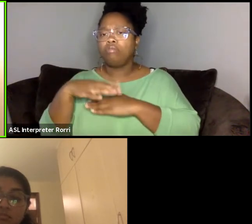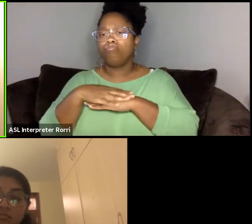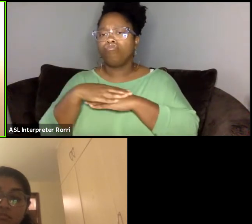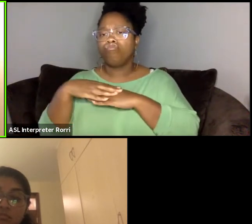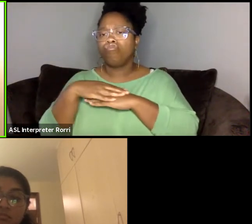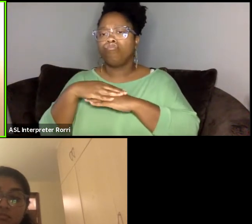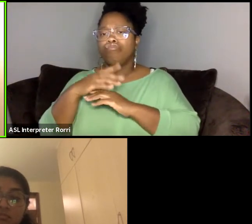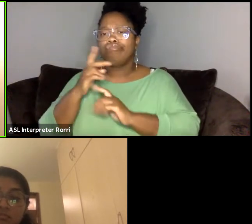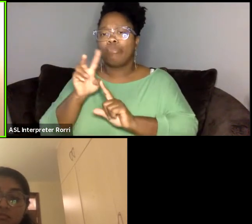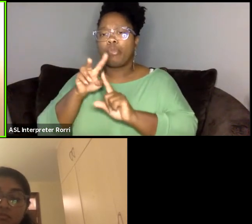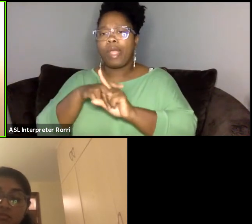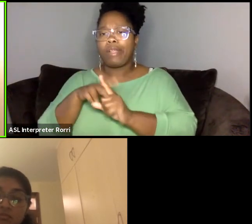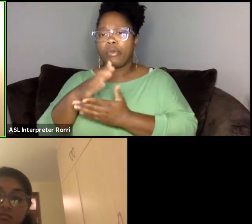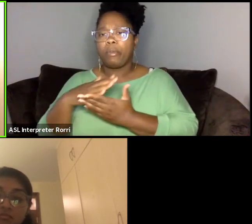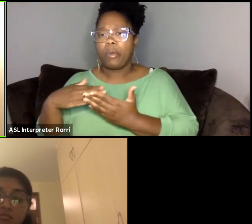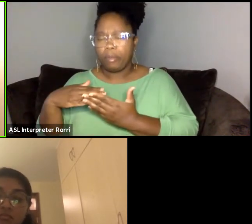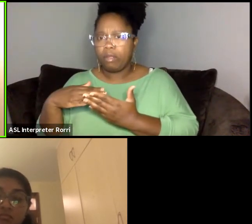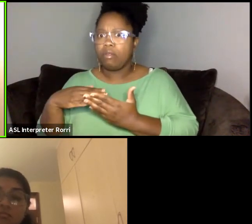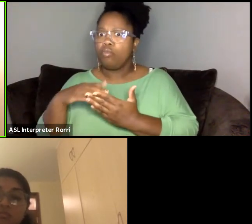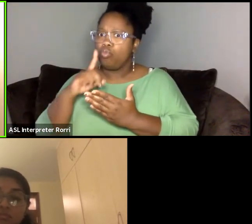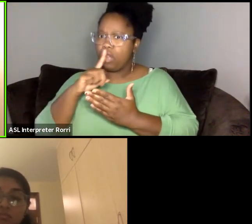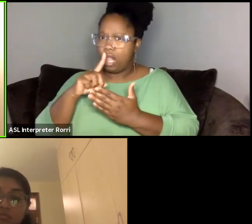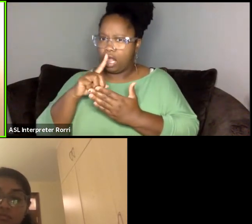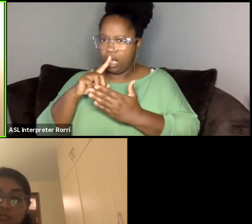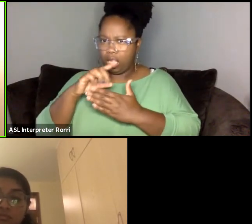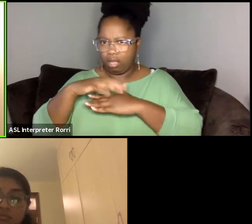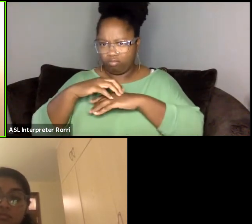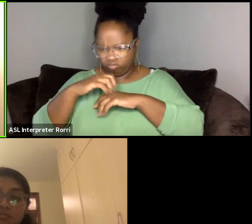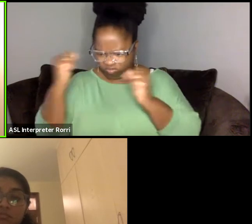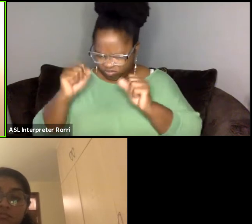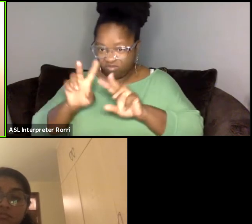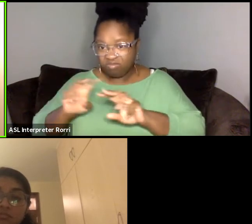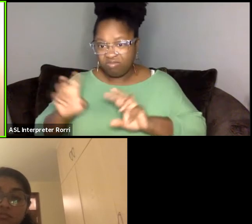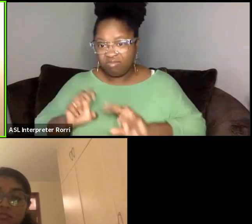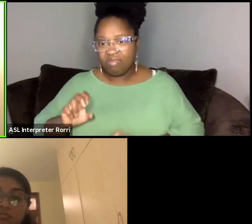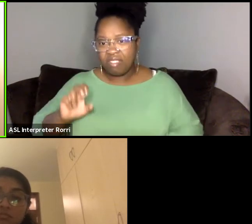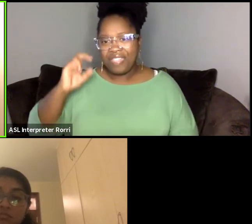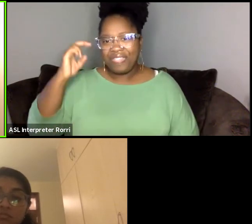really exploring theory and how theory relates to practice.